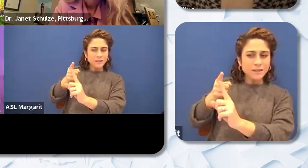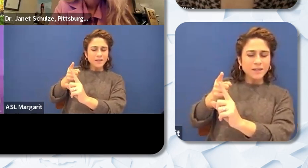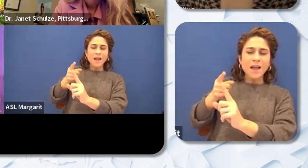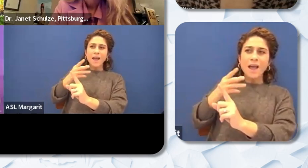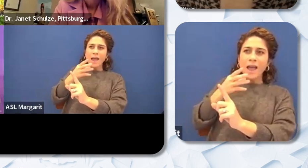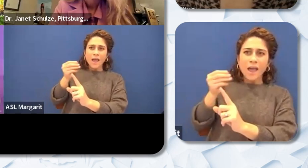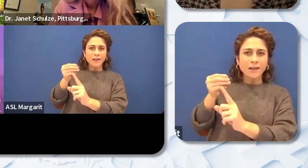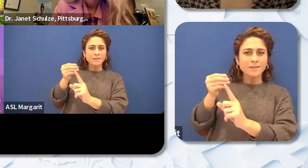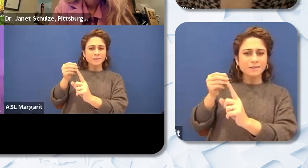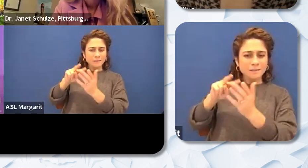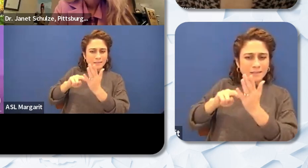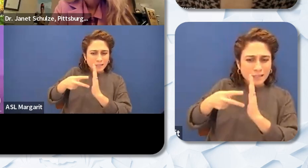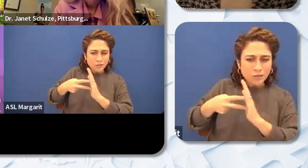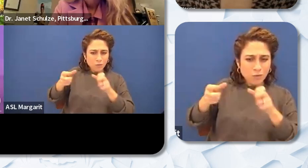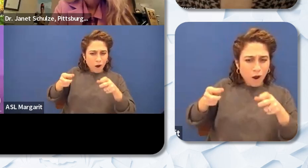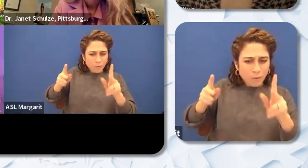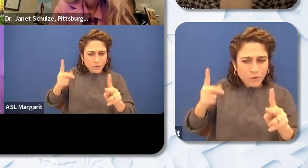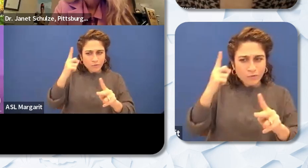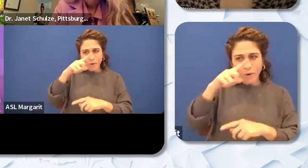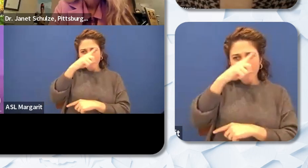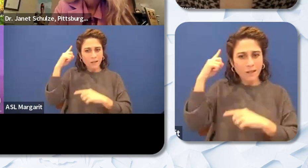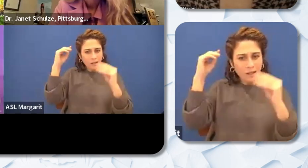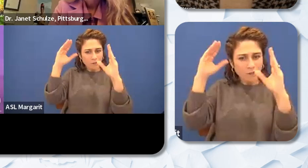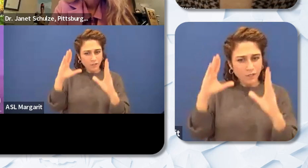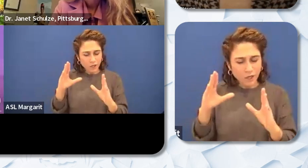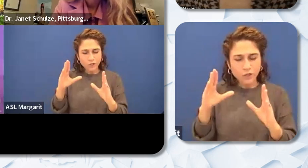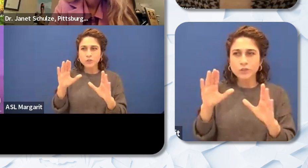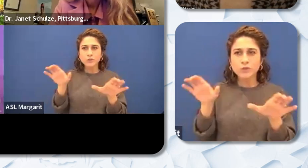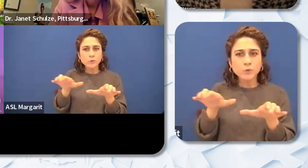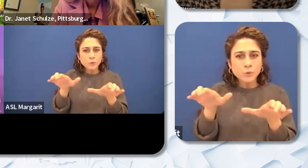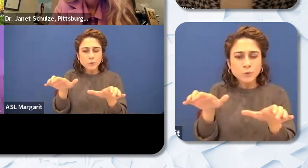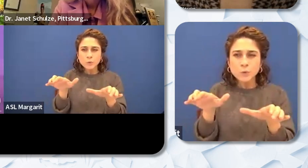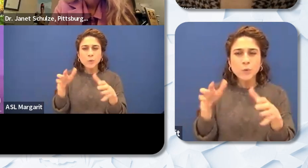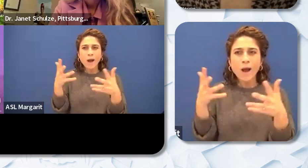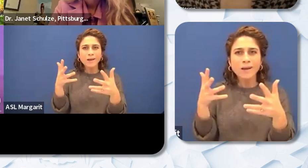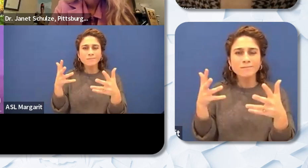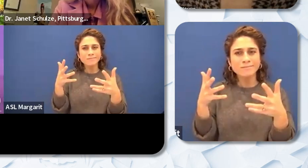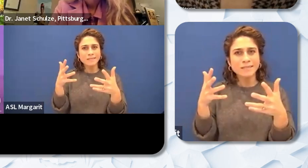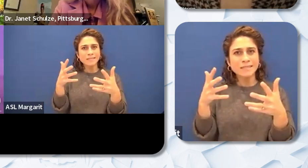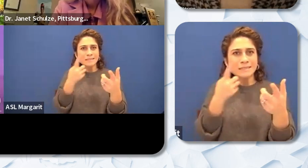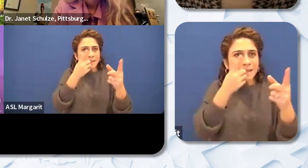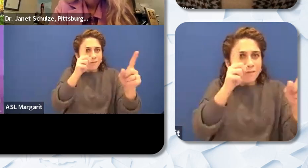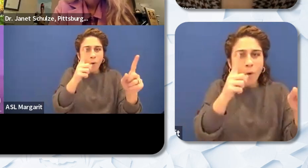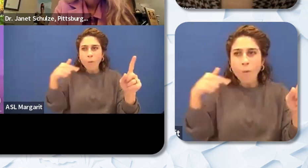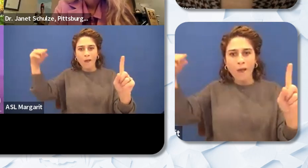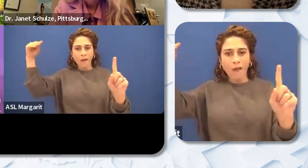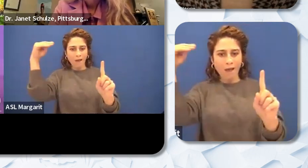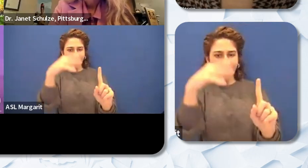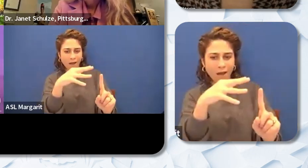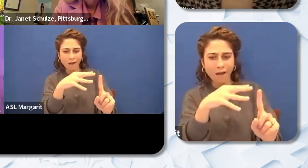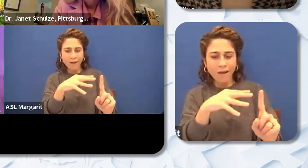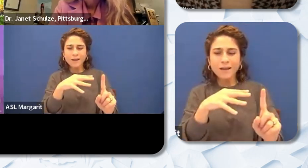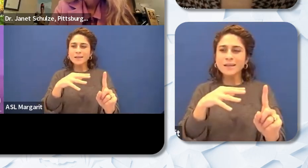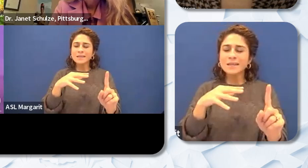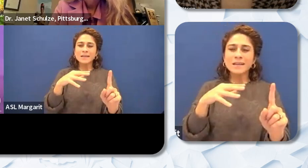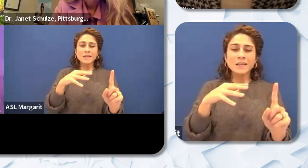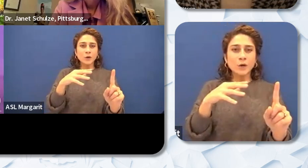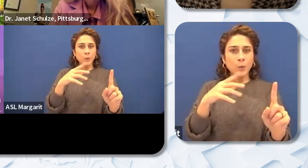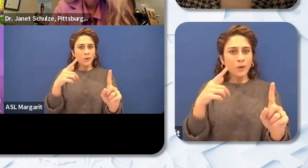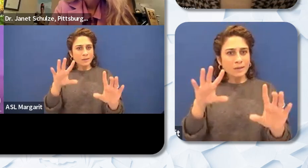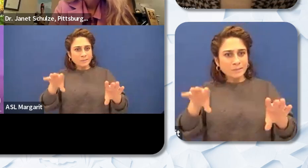for Black educators to be in the limelight to be accessible to be seen in leadership roles at the